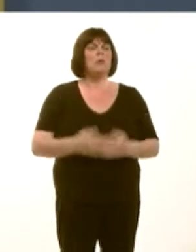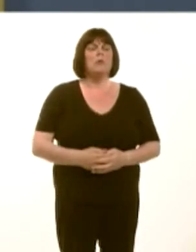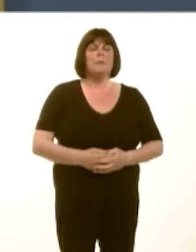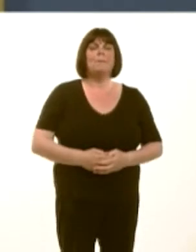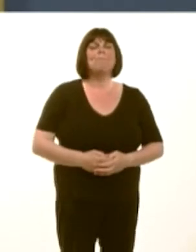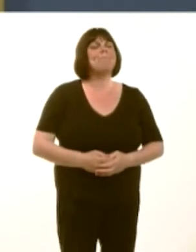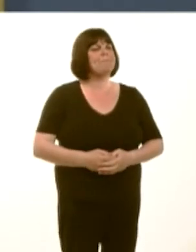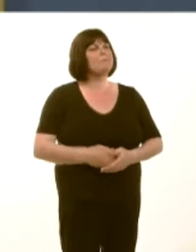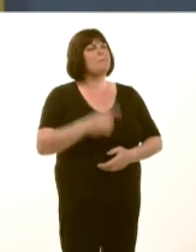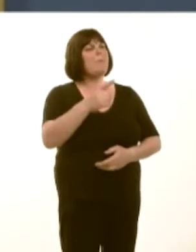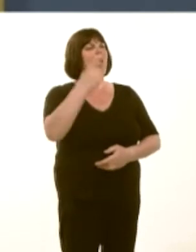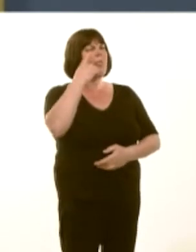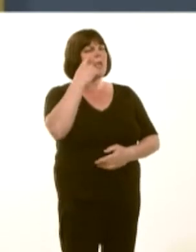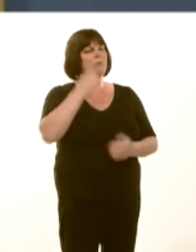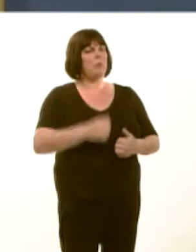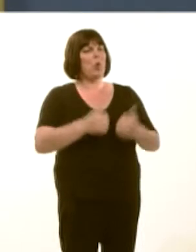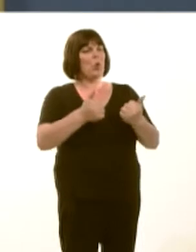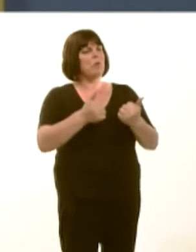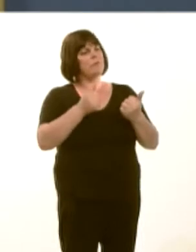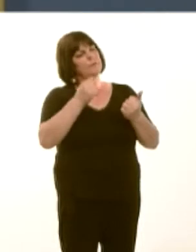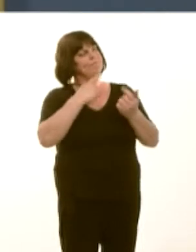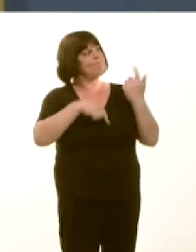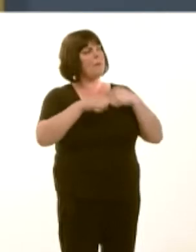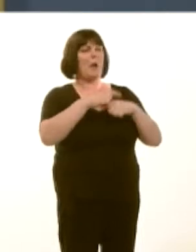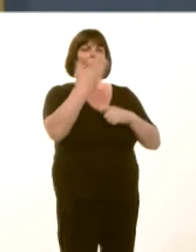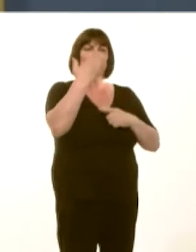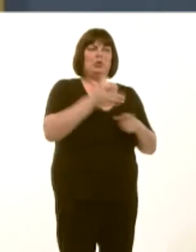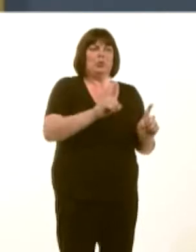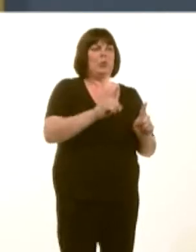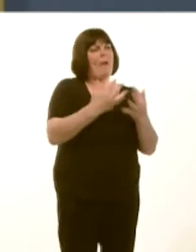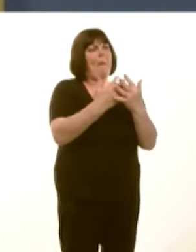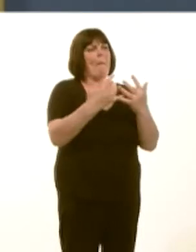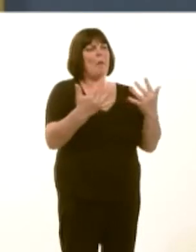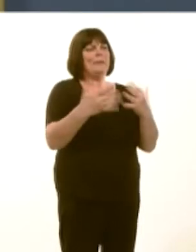in seeking a multinational approach to the refugee crisis within the United Kingdom.